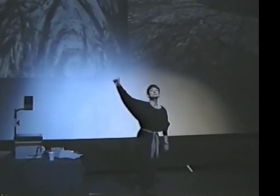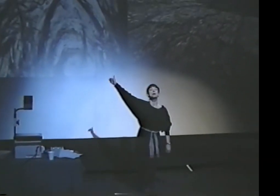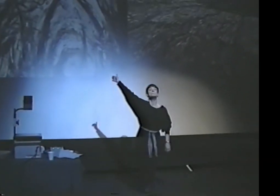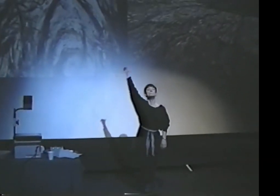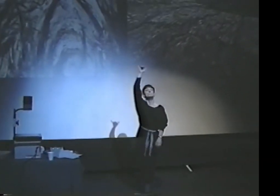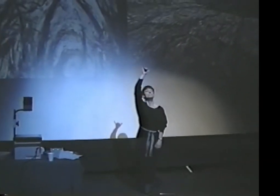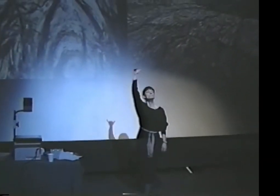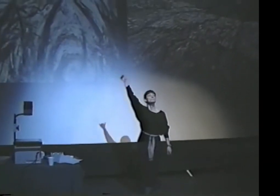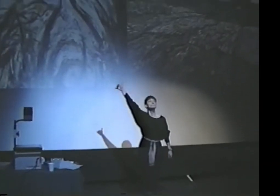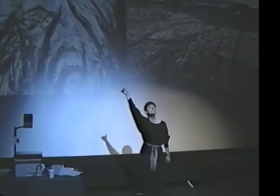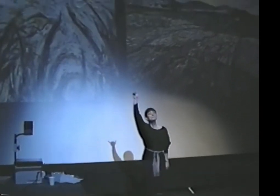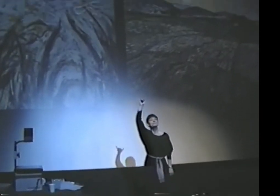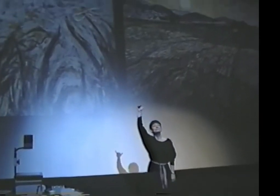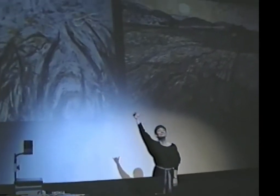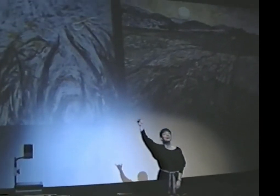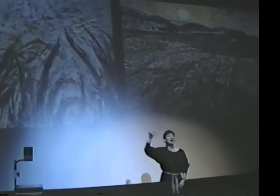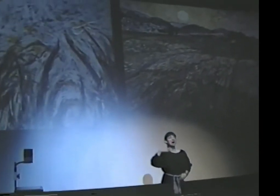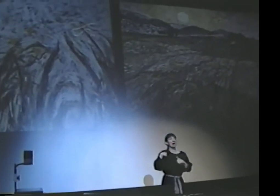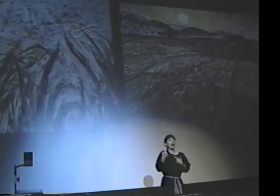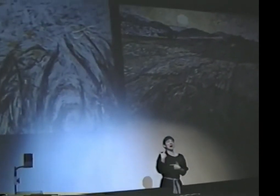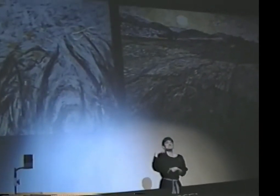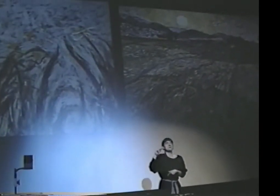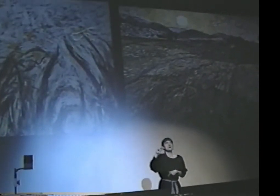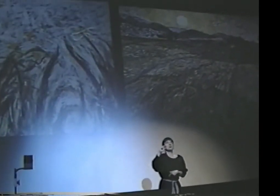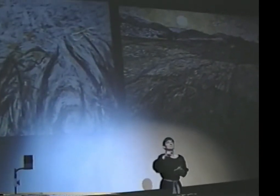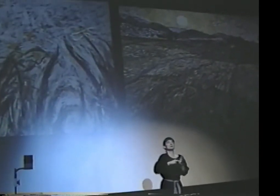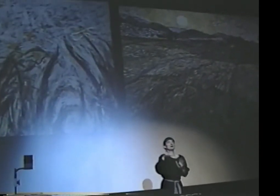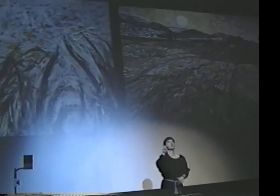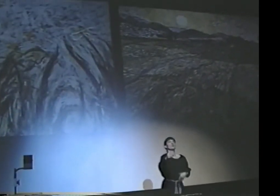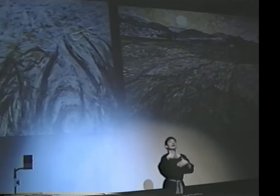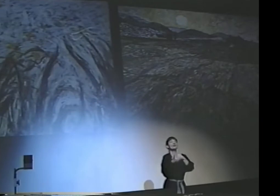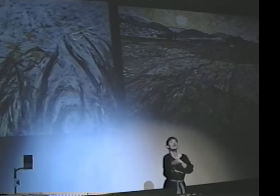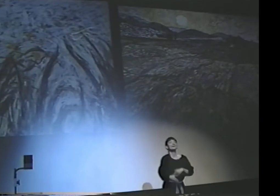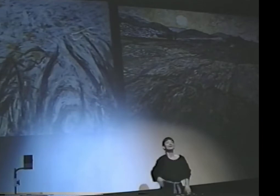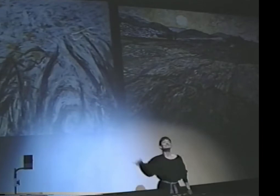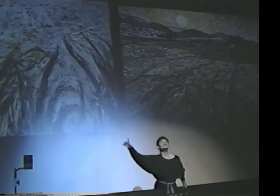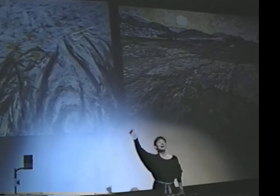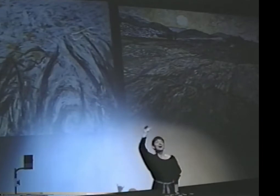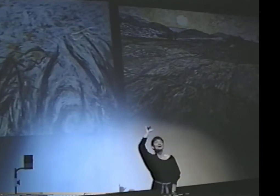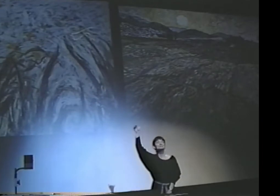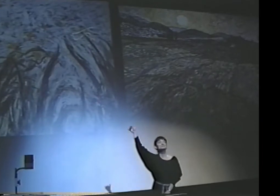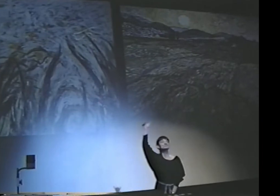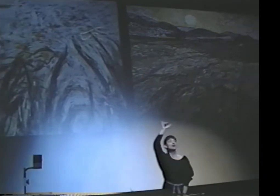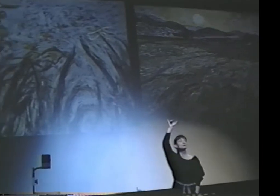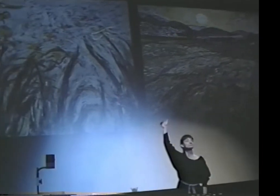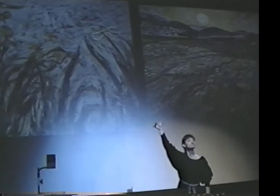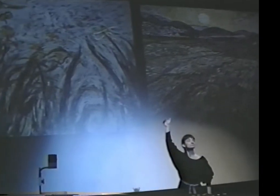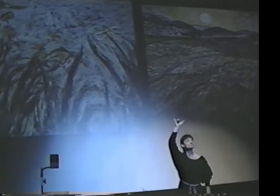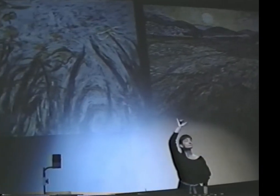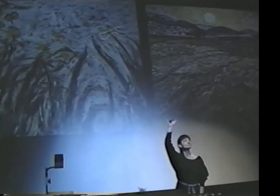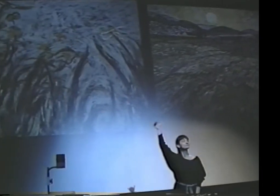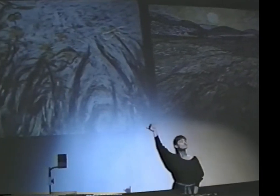ARE THESE THE SAME GENRE? EVERYONE'S BEEN SAYING NO, NO, NO. YOU THINK NO AGAIN?